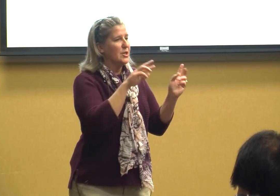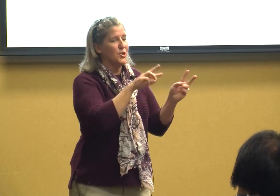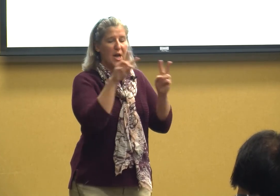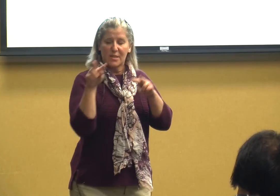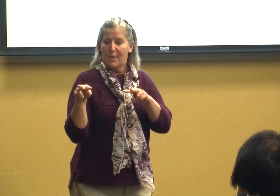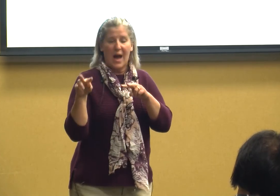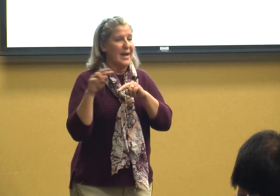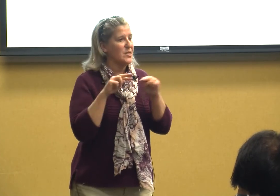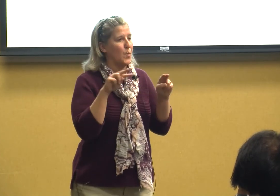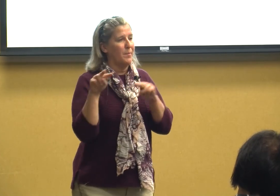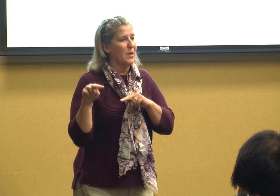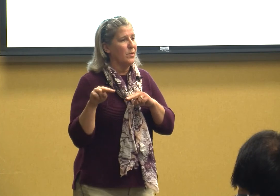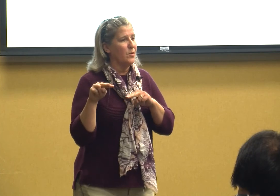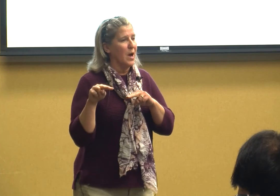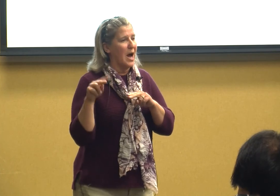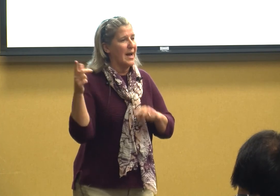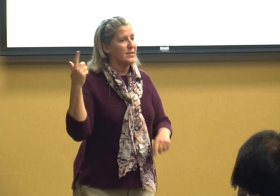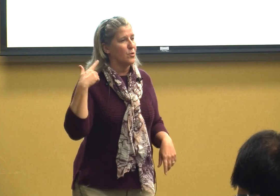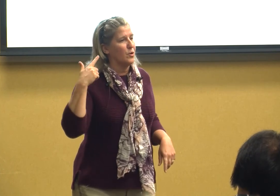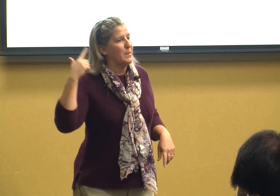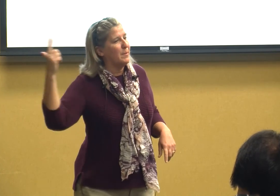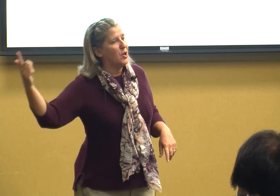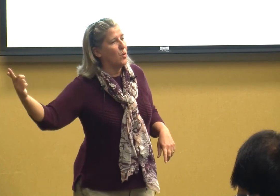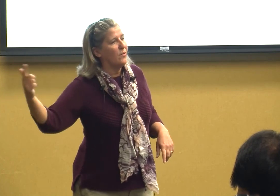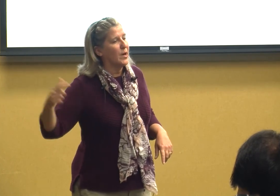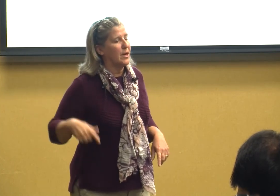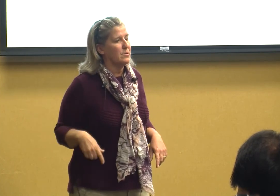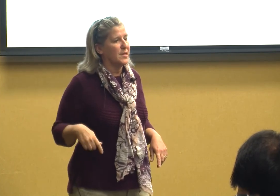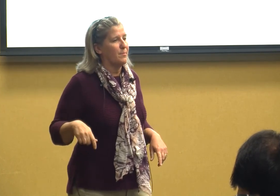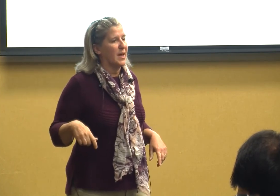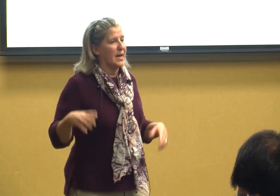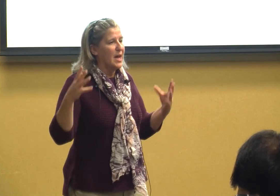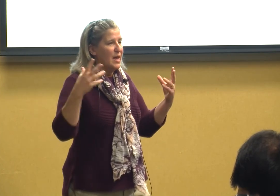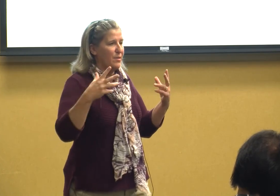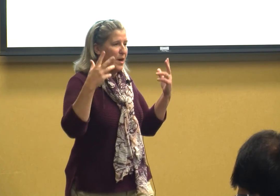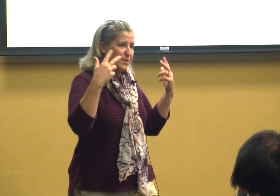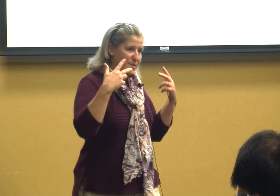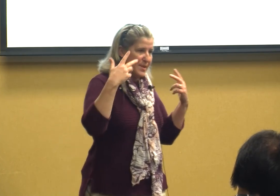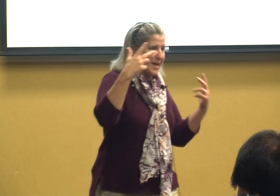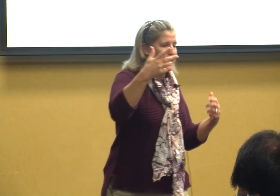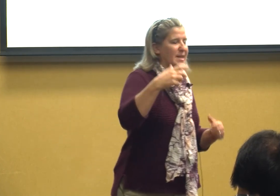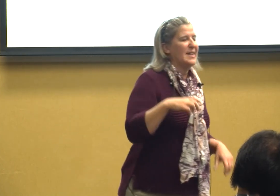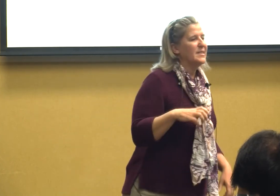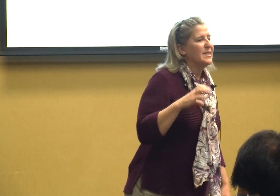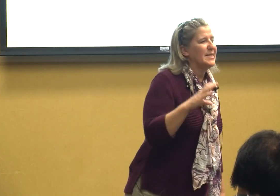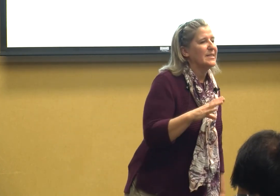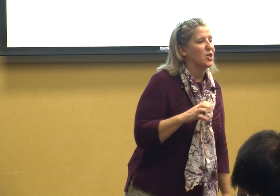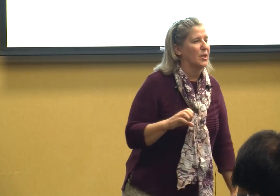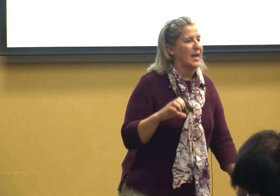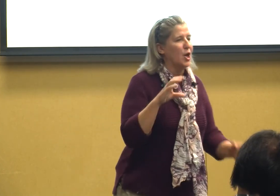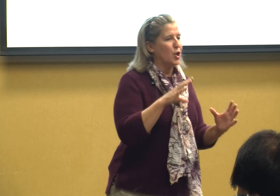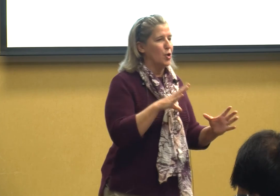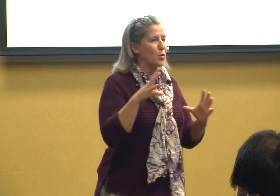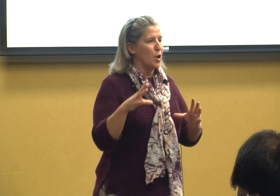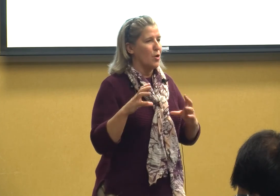by sweeping with your eyes or maybe you overhear something though that's incidentally you learned